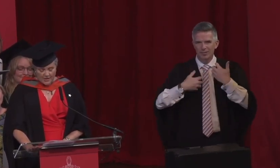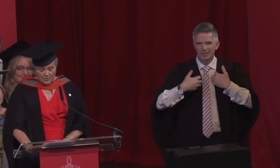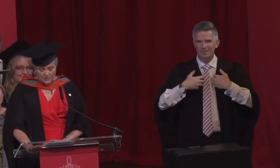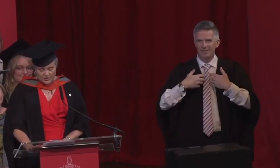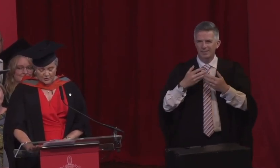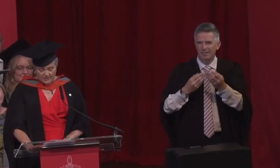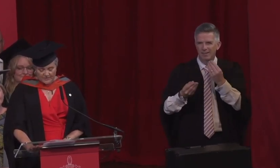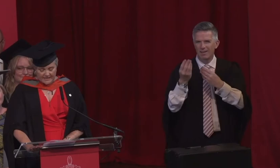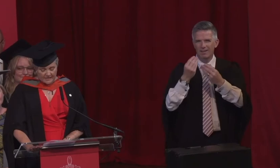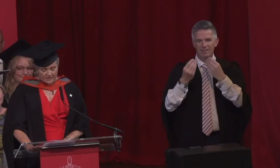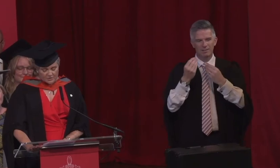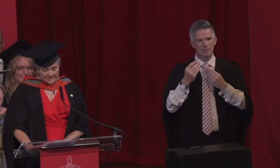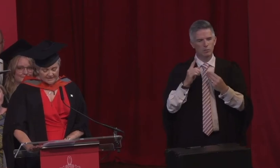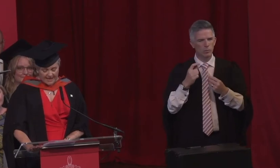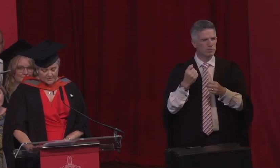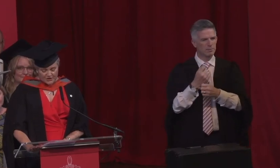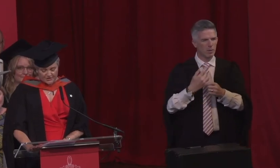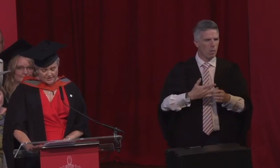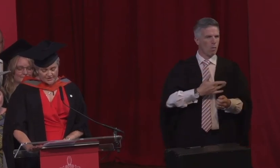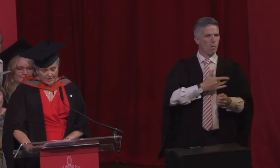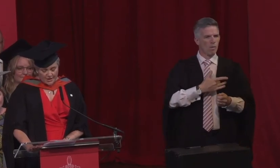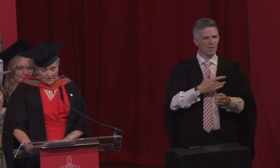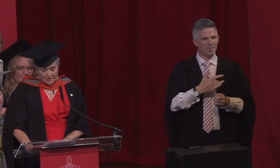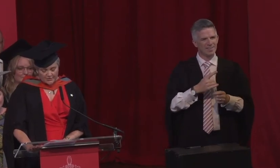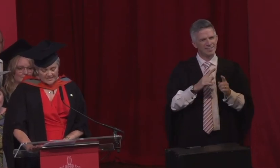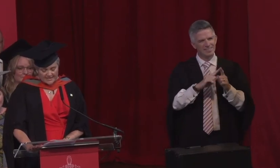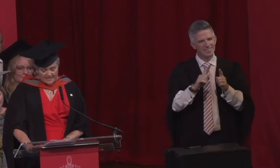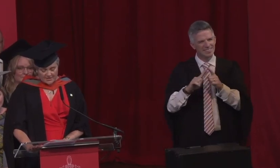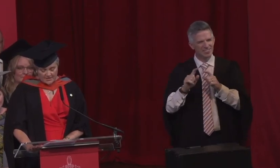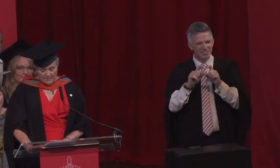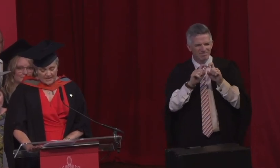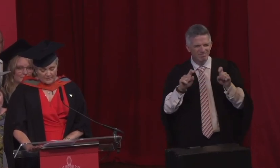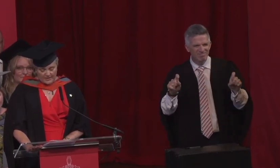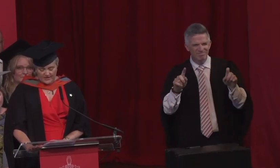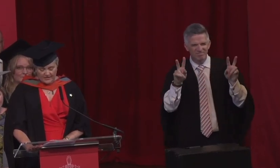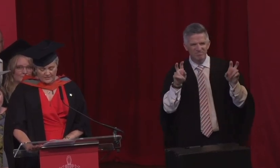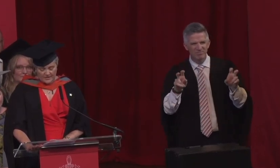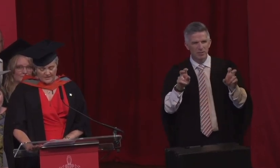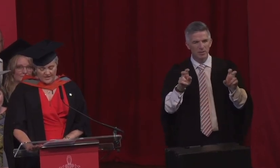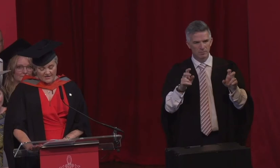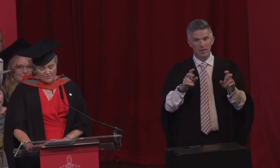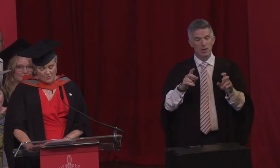what stuck with me are some little captions 'no decision about me without me’ and ‘always